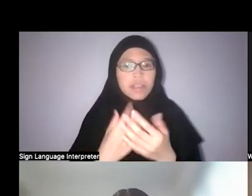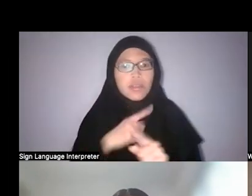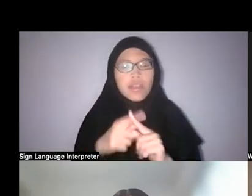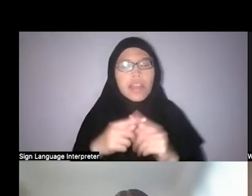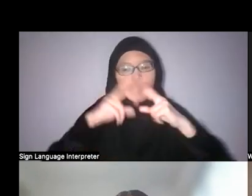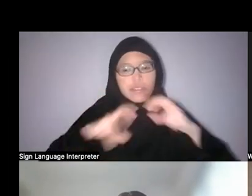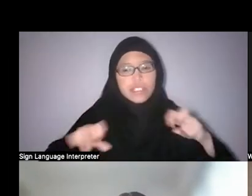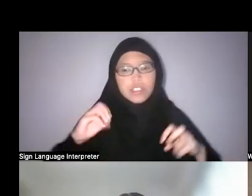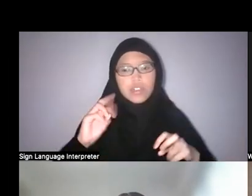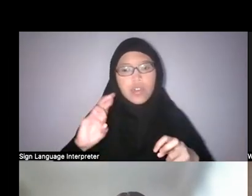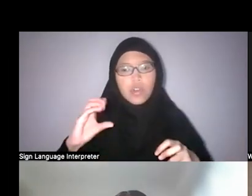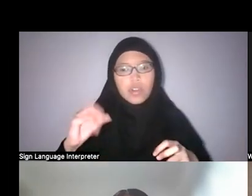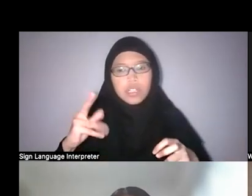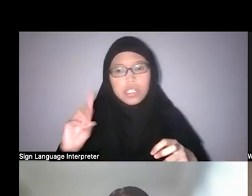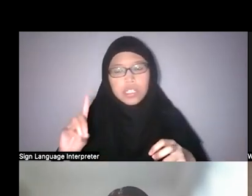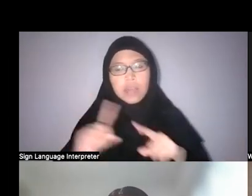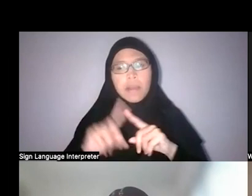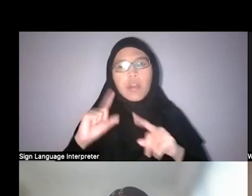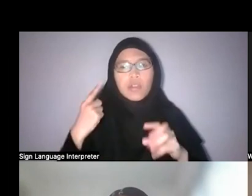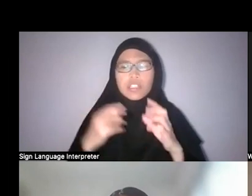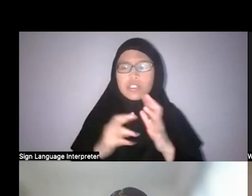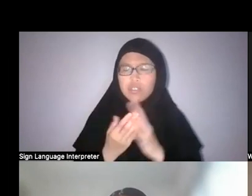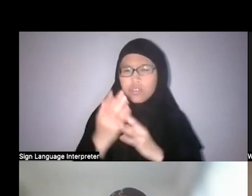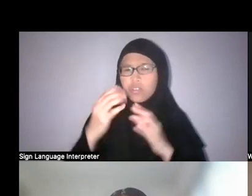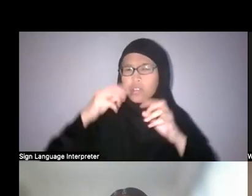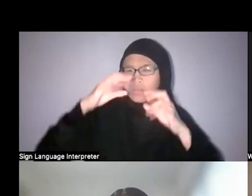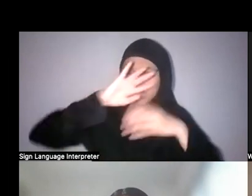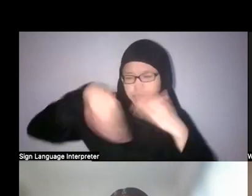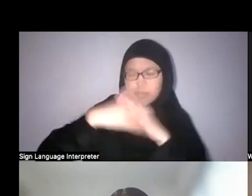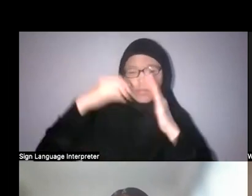it was only through very thorough research that I would start to understand that